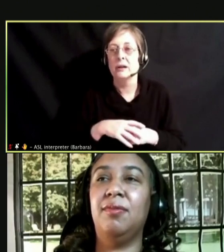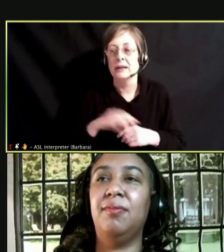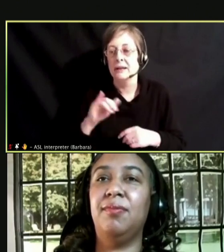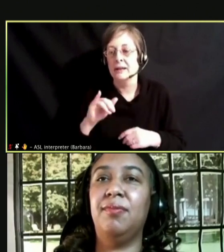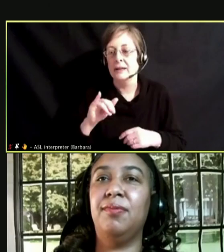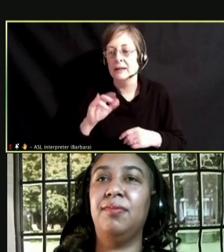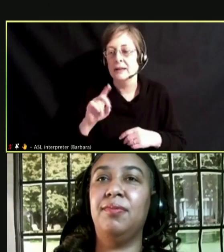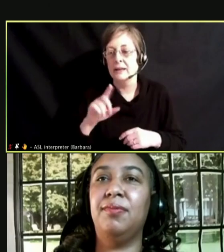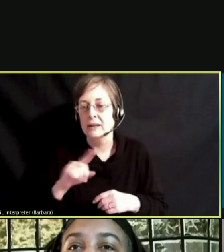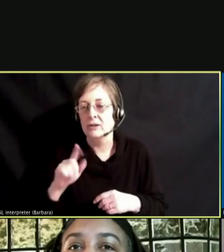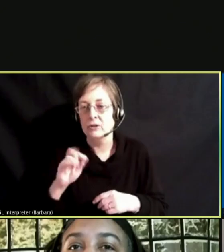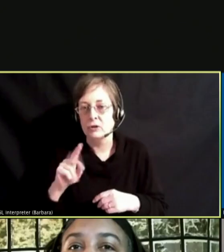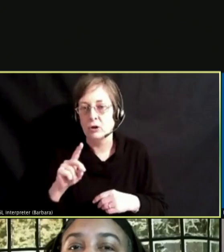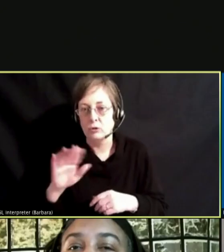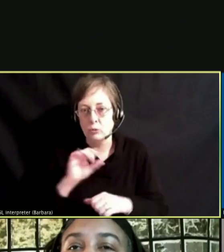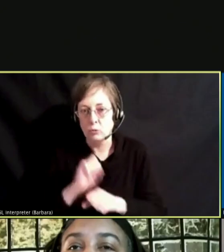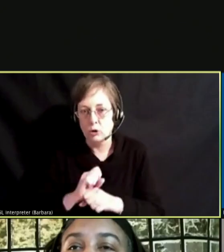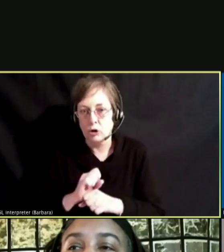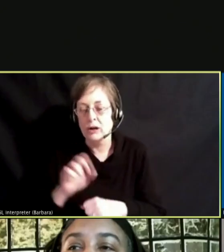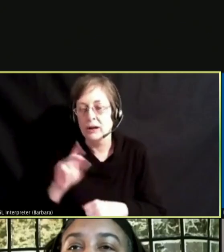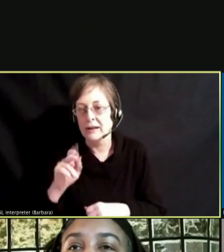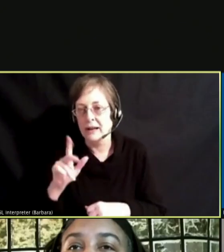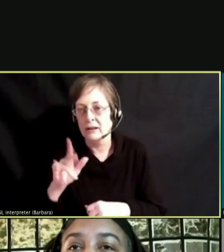SEAN KELLY ON SUPRE AND I AM ALSO AN ADVOCATE FOR ANTI-VAPING.